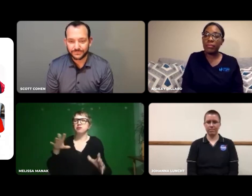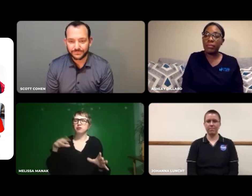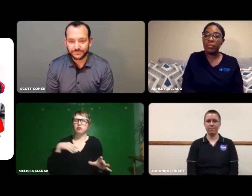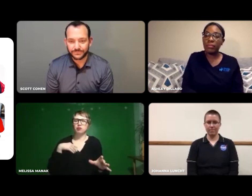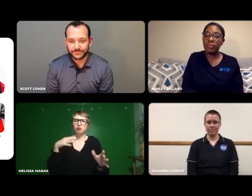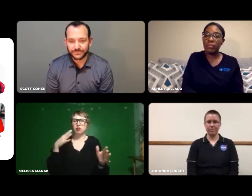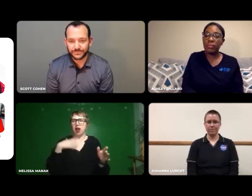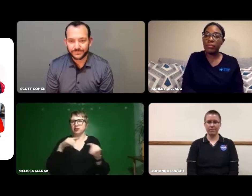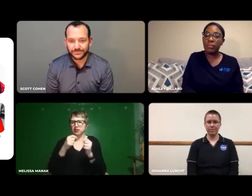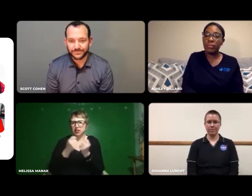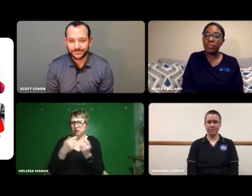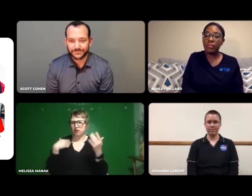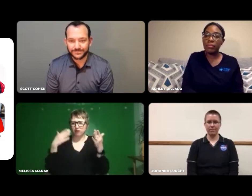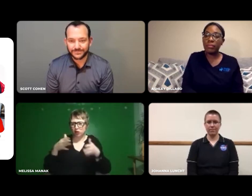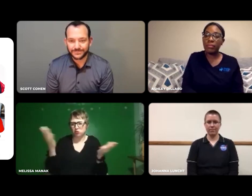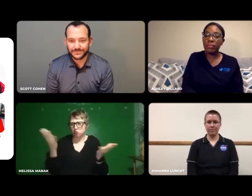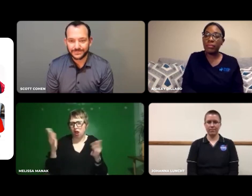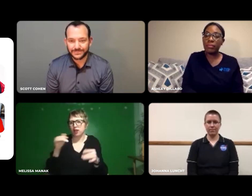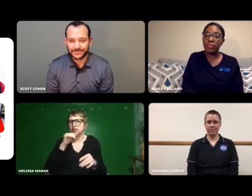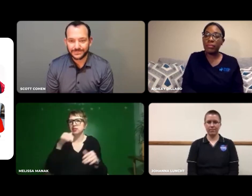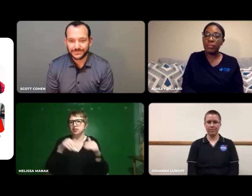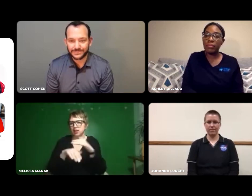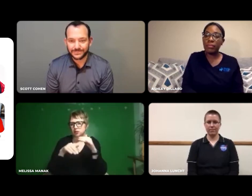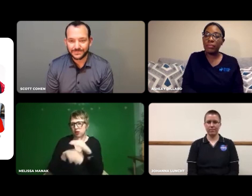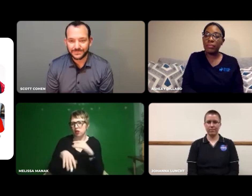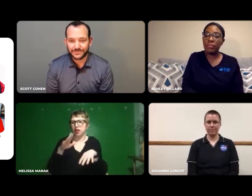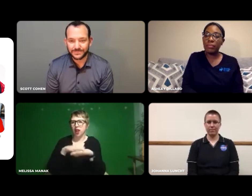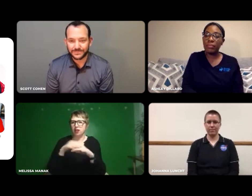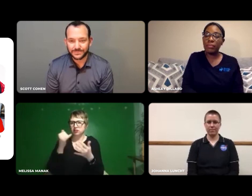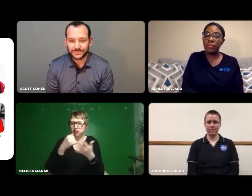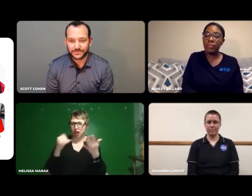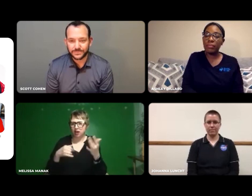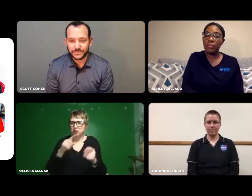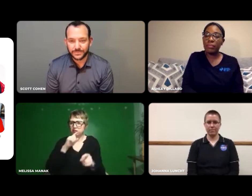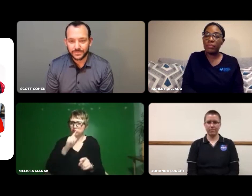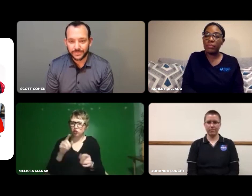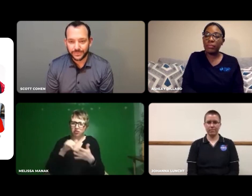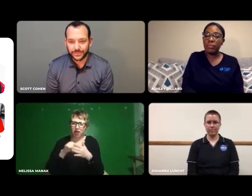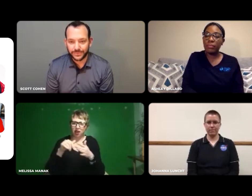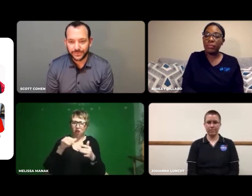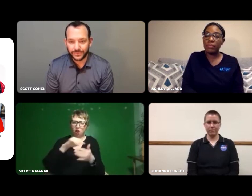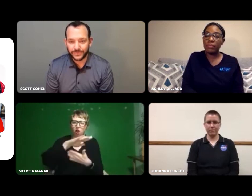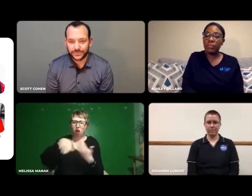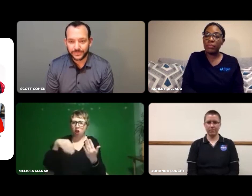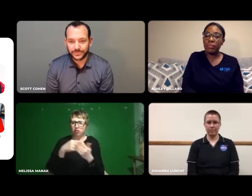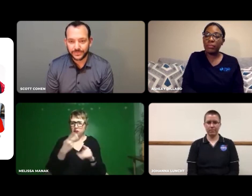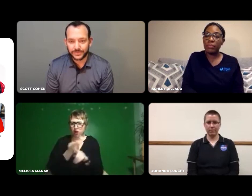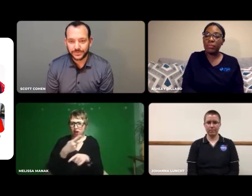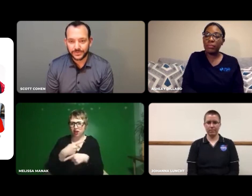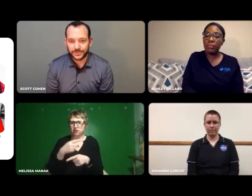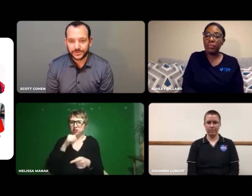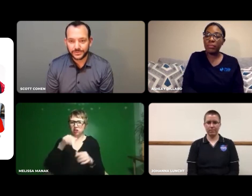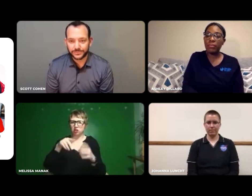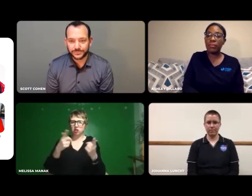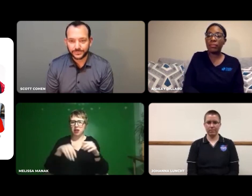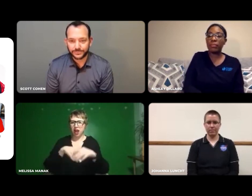I have a team I work with, focused on accessibility design to make sure that all the products